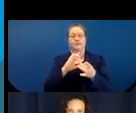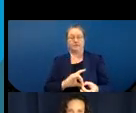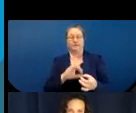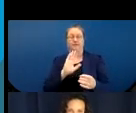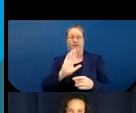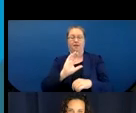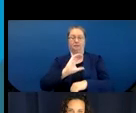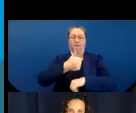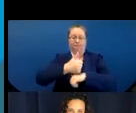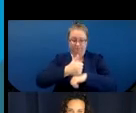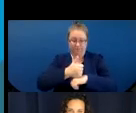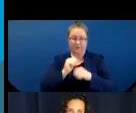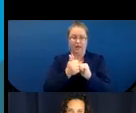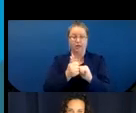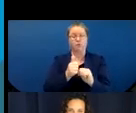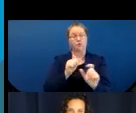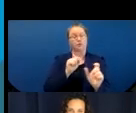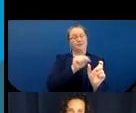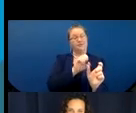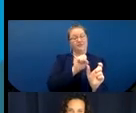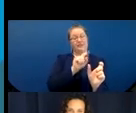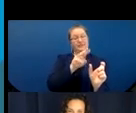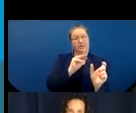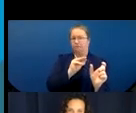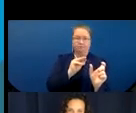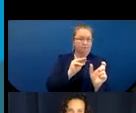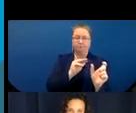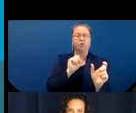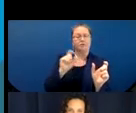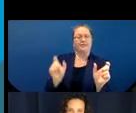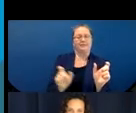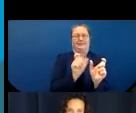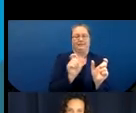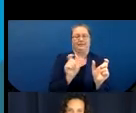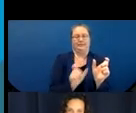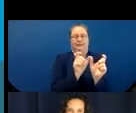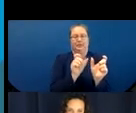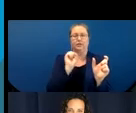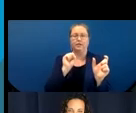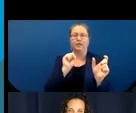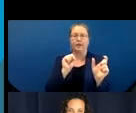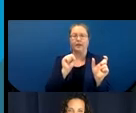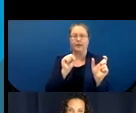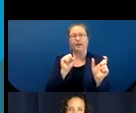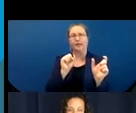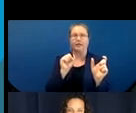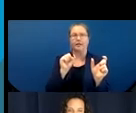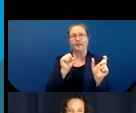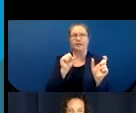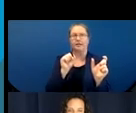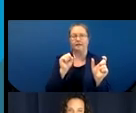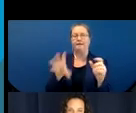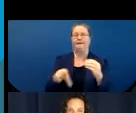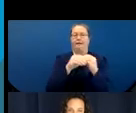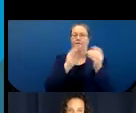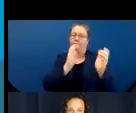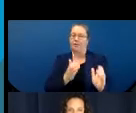the stem itself that's giving you the orientation, but we can kind of make a comparison between